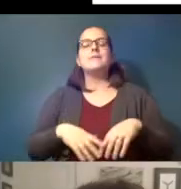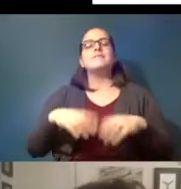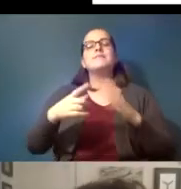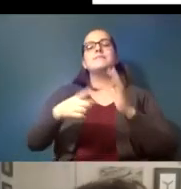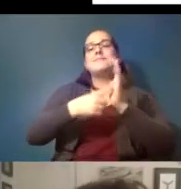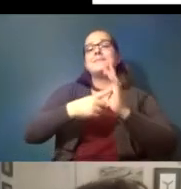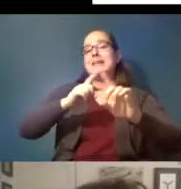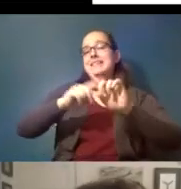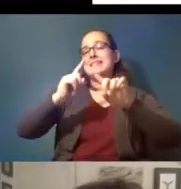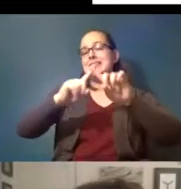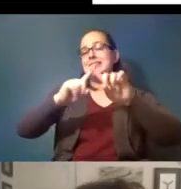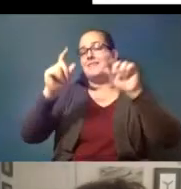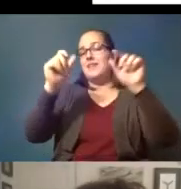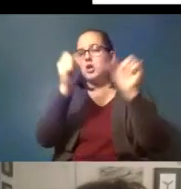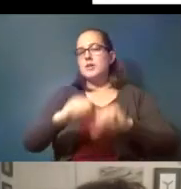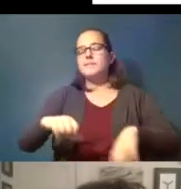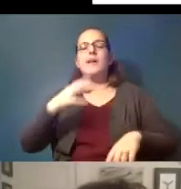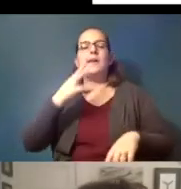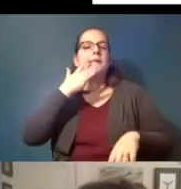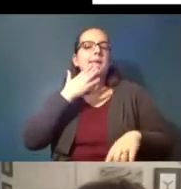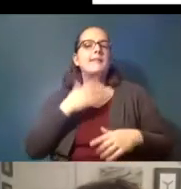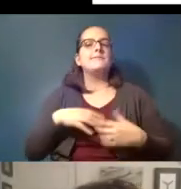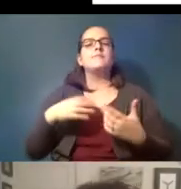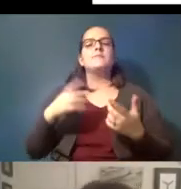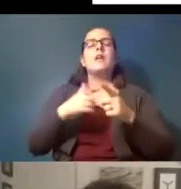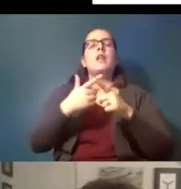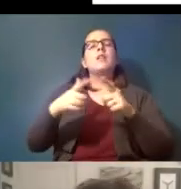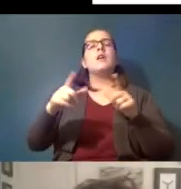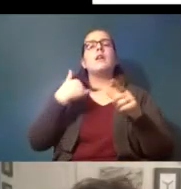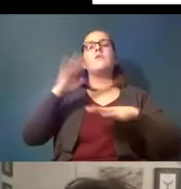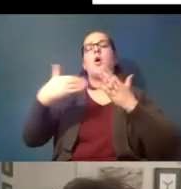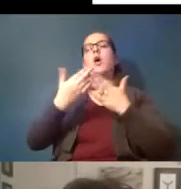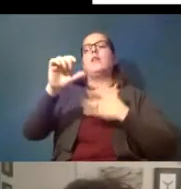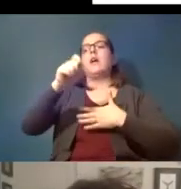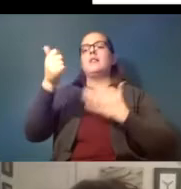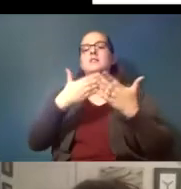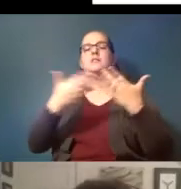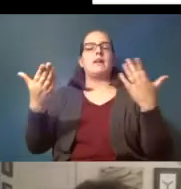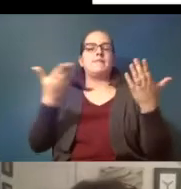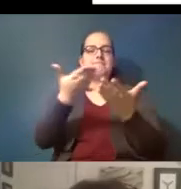shapes and colors and then you have all the other stuff that's out there in the water from other